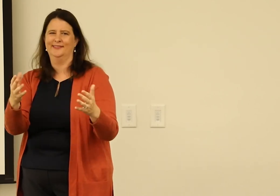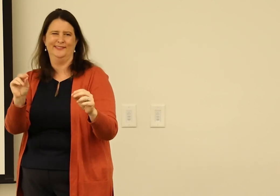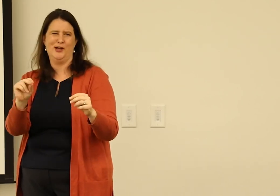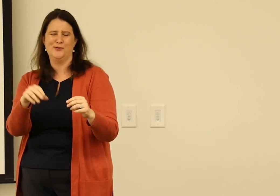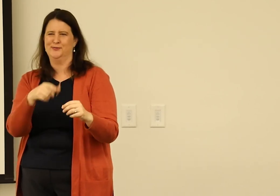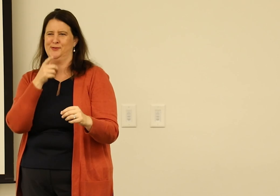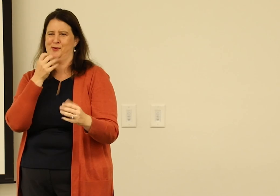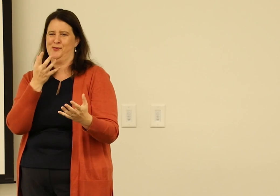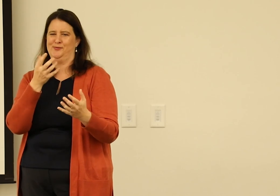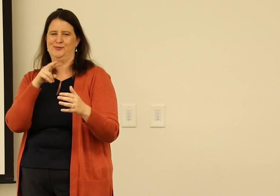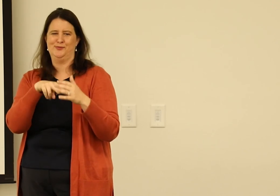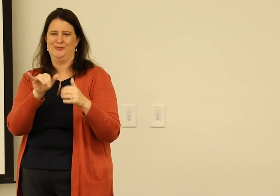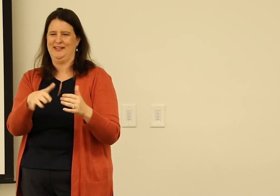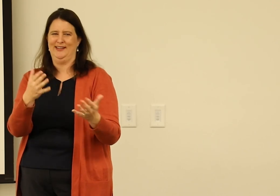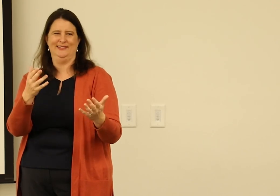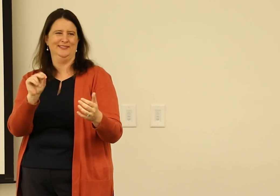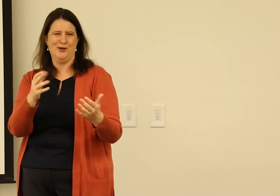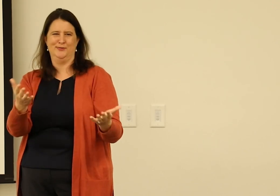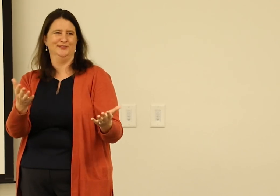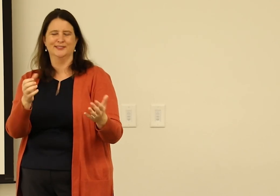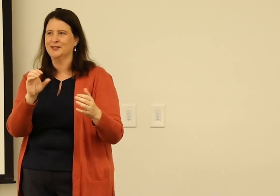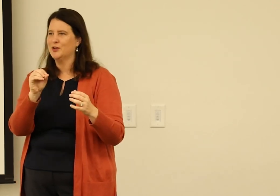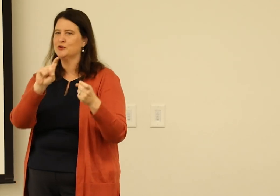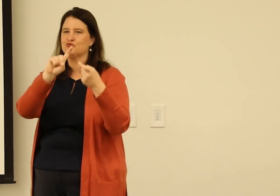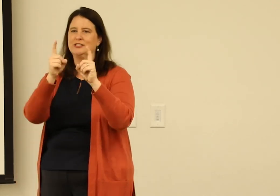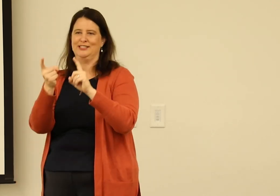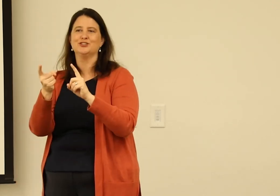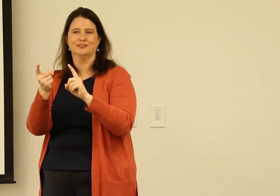Who wants to read that? So we translate those as well.